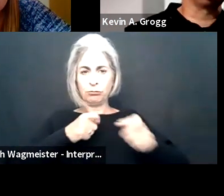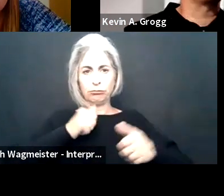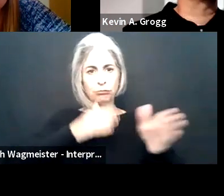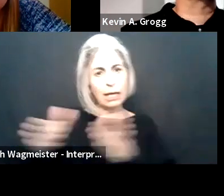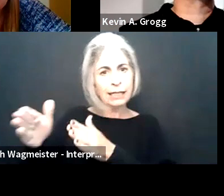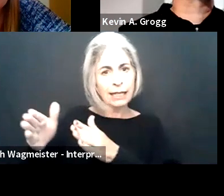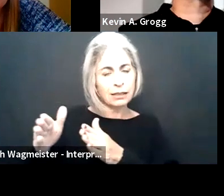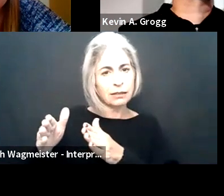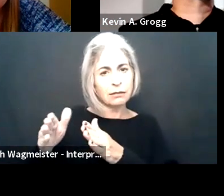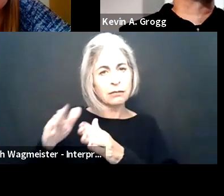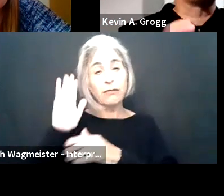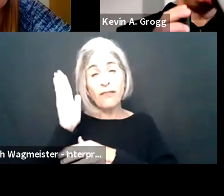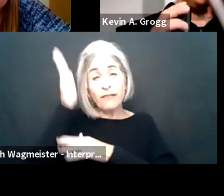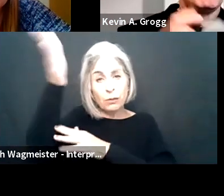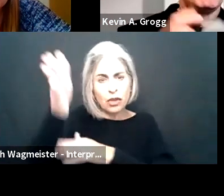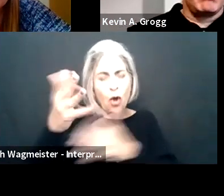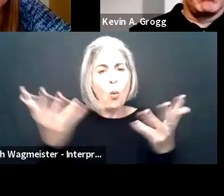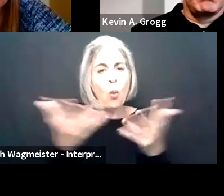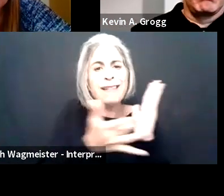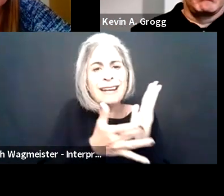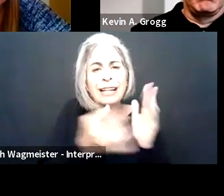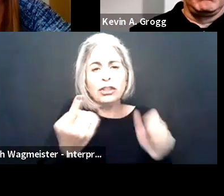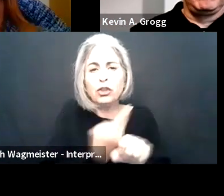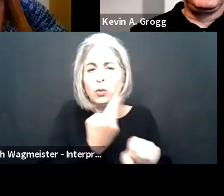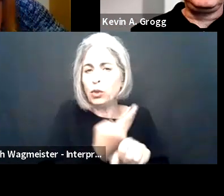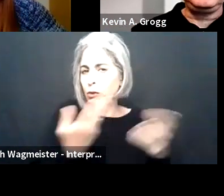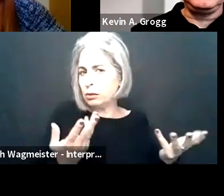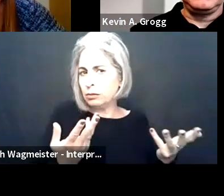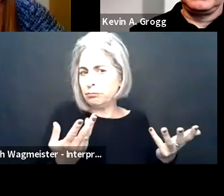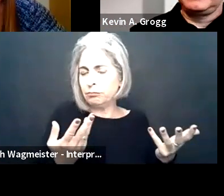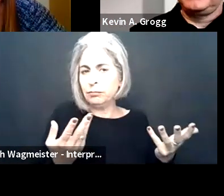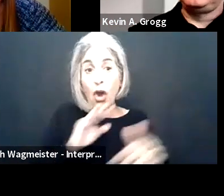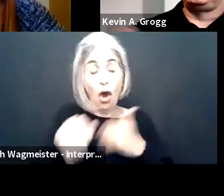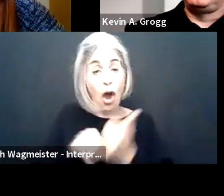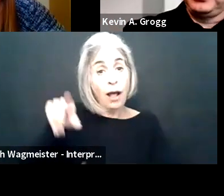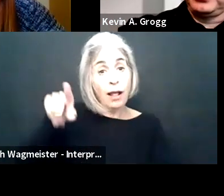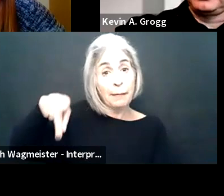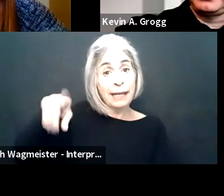And when you look at your performance management process, right, for the